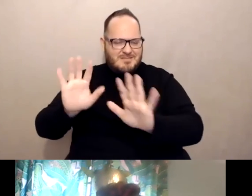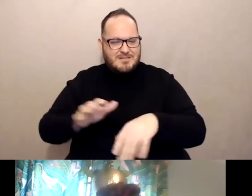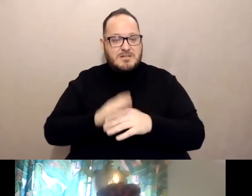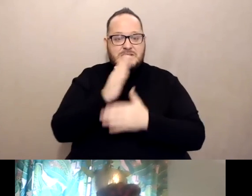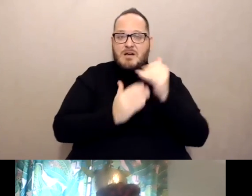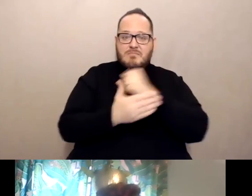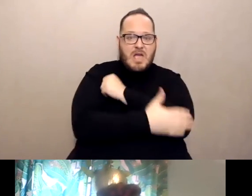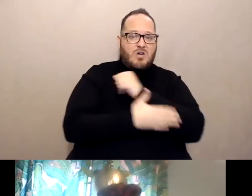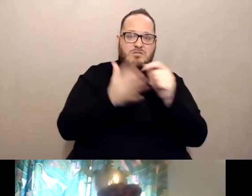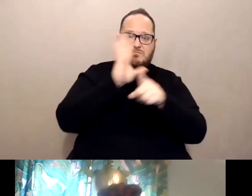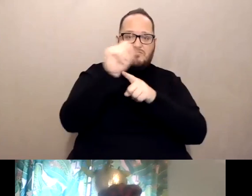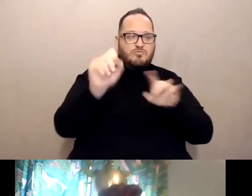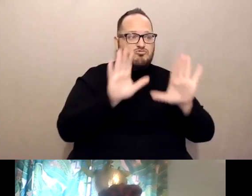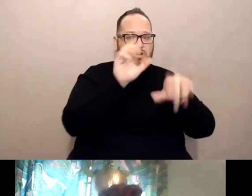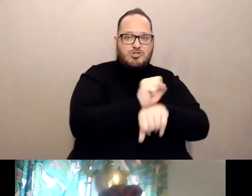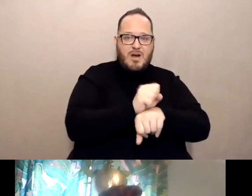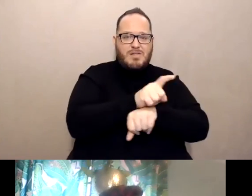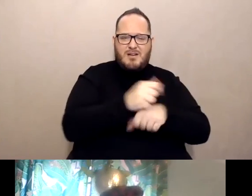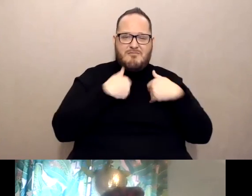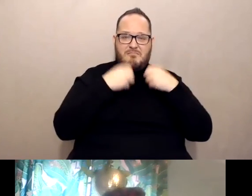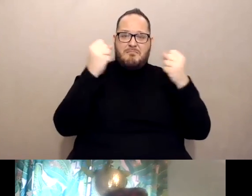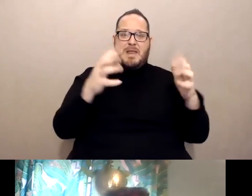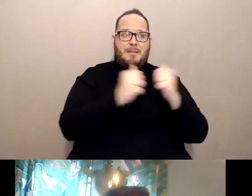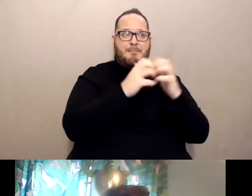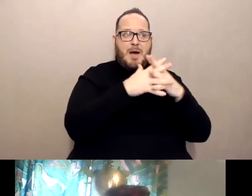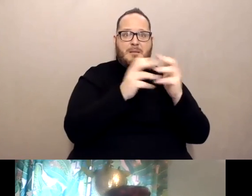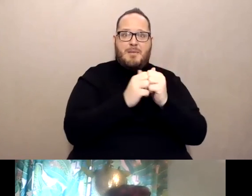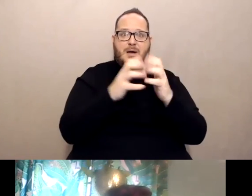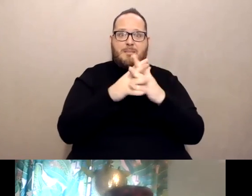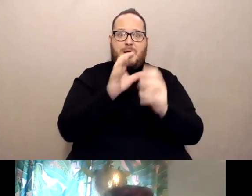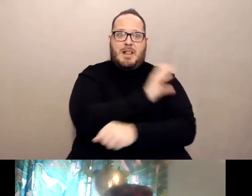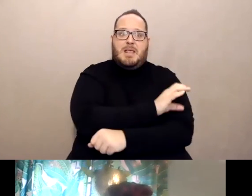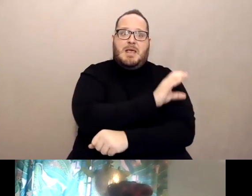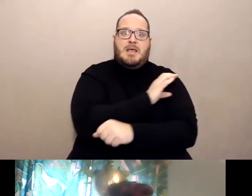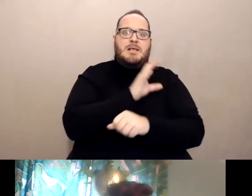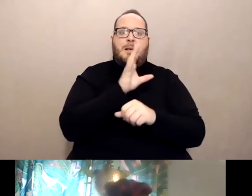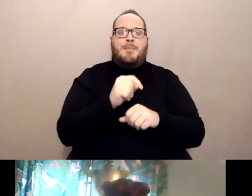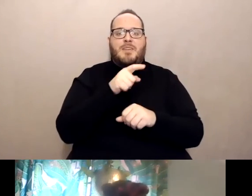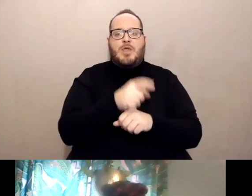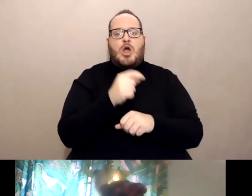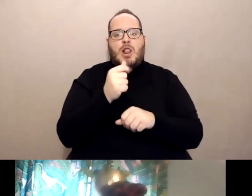and they have a bunch of pop-up clinics but they're a little bit slower in terms of being able to organize home to home